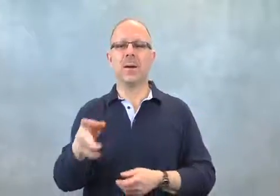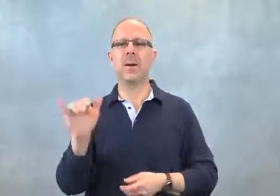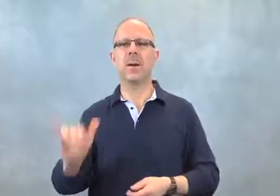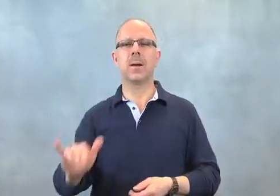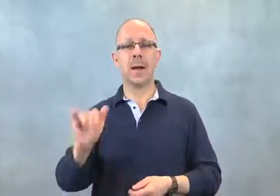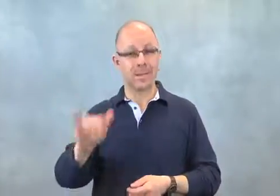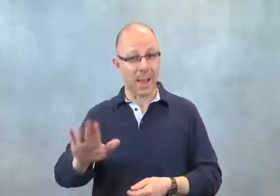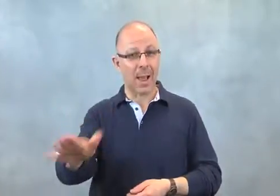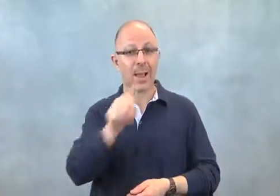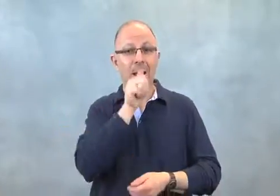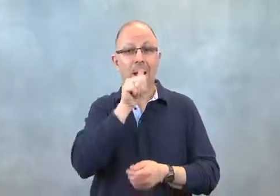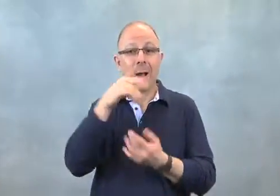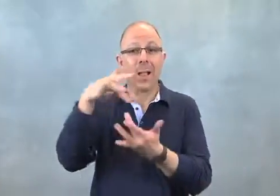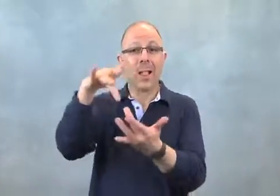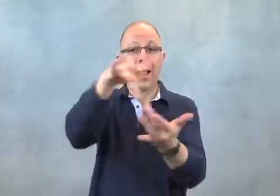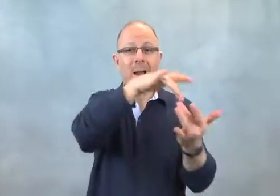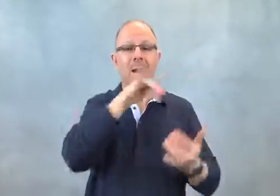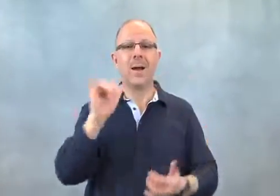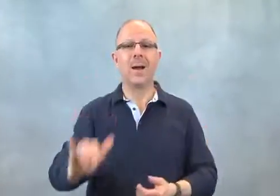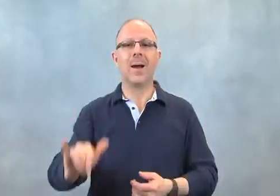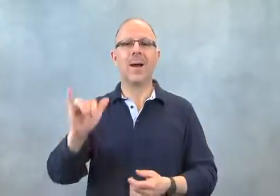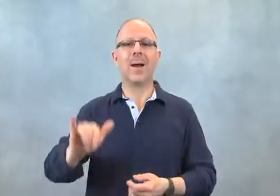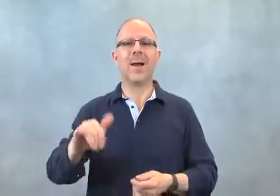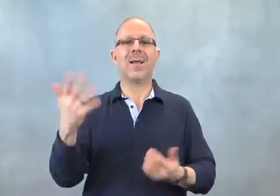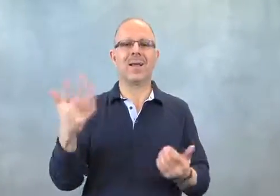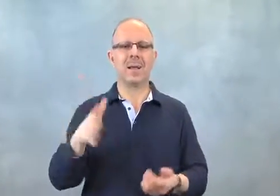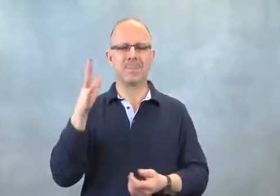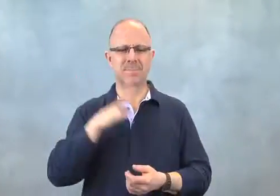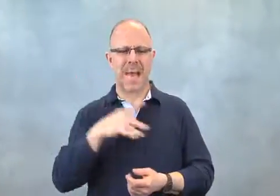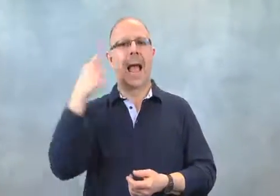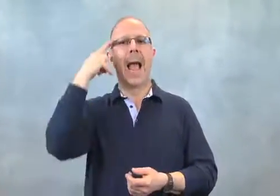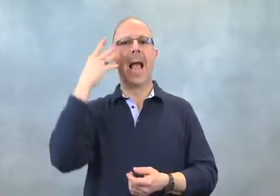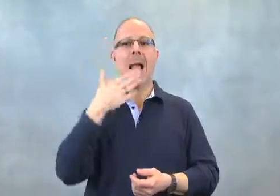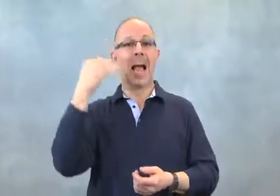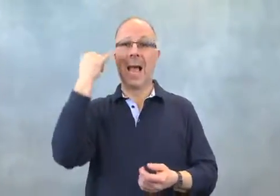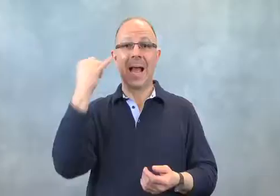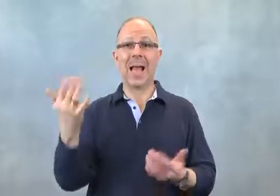He discovered the cat's secret life.